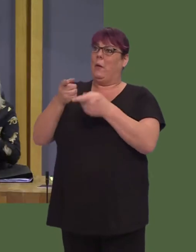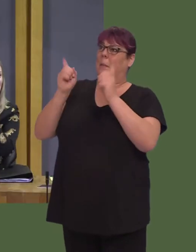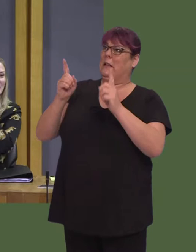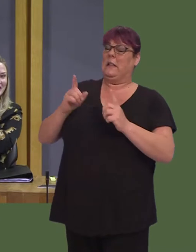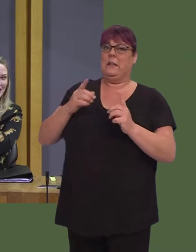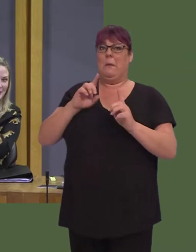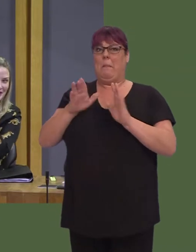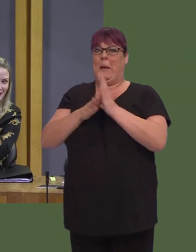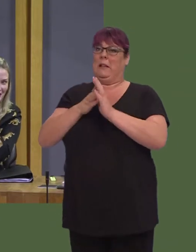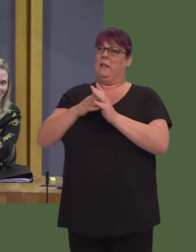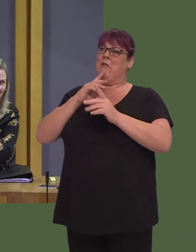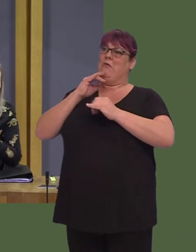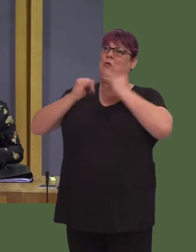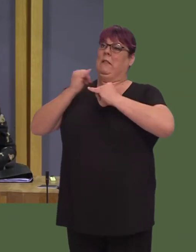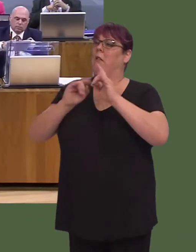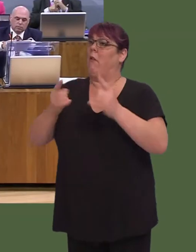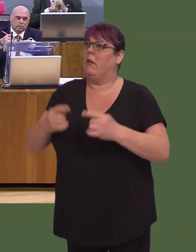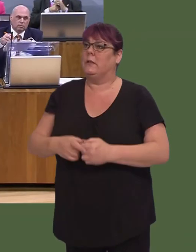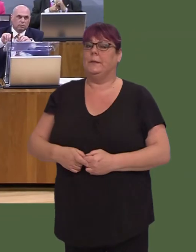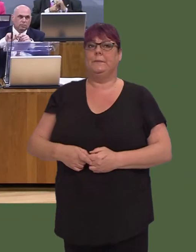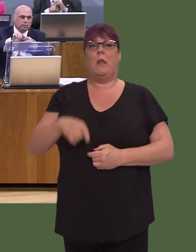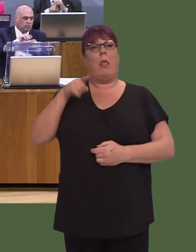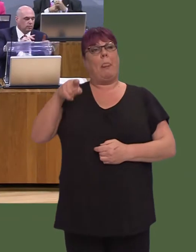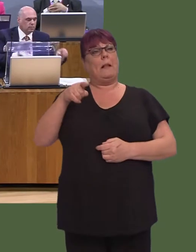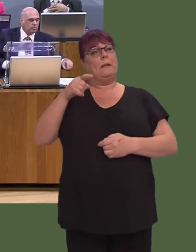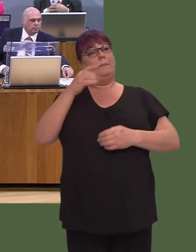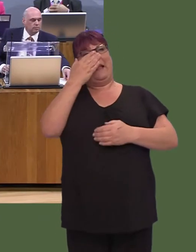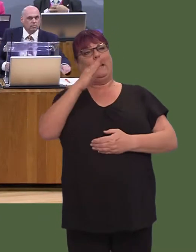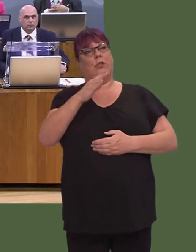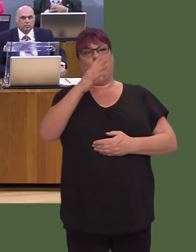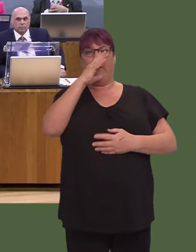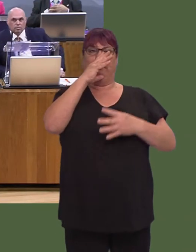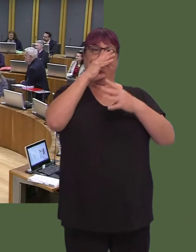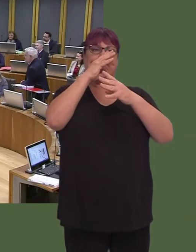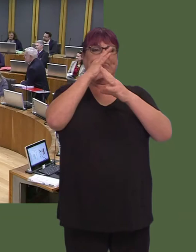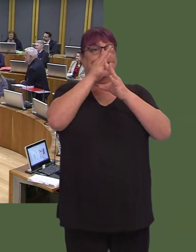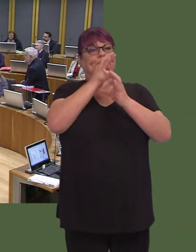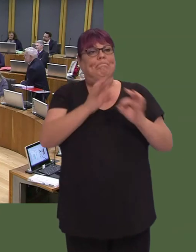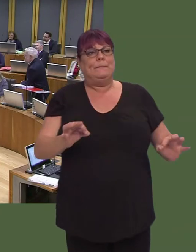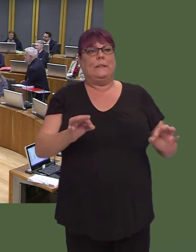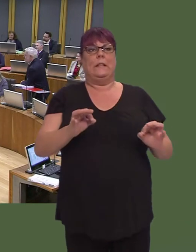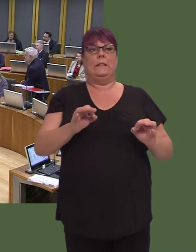This culture of silence, the Welsh omert‡, seems also to extend to the senior civil service.